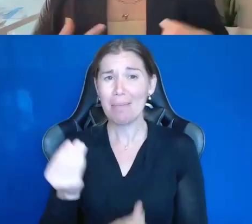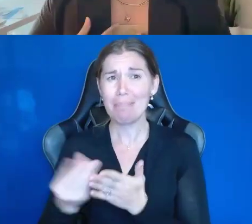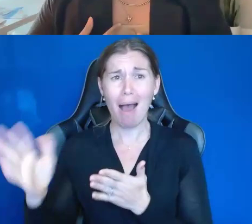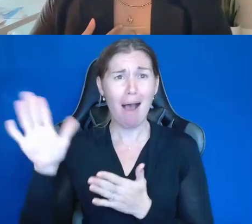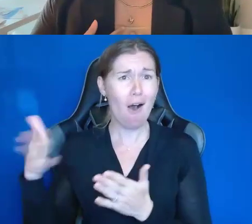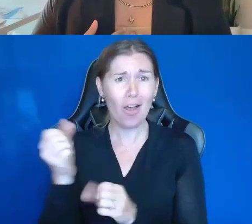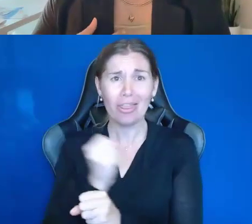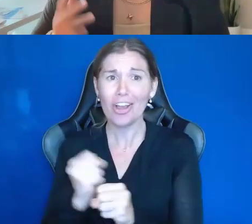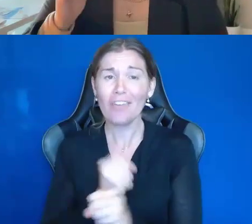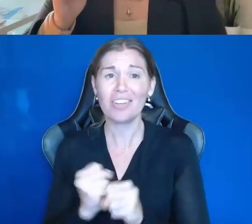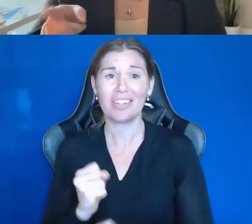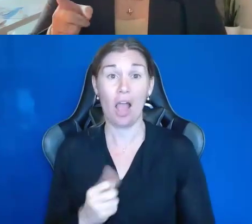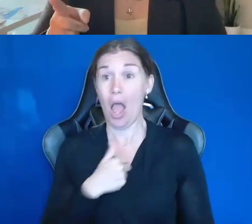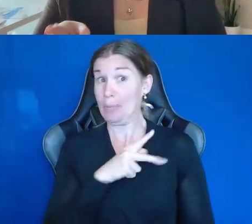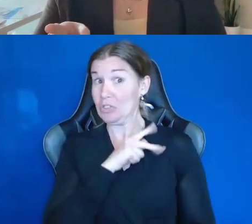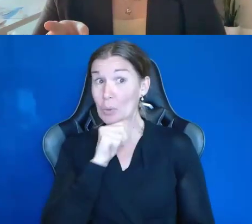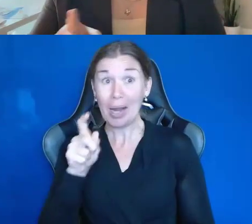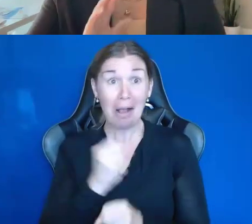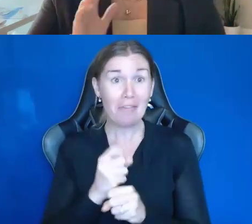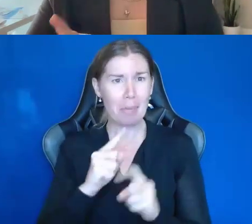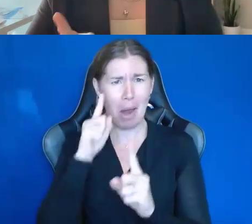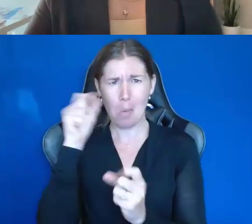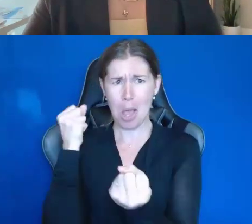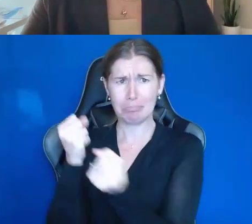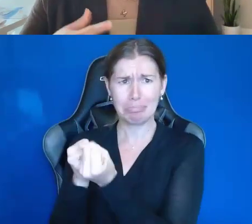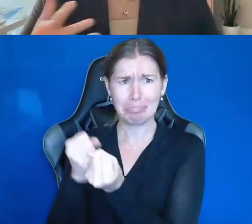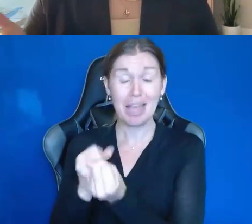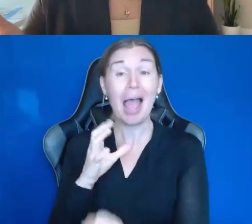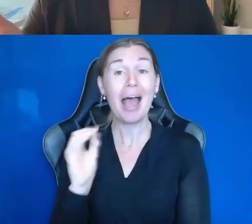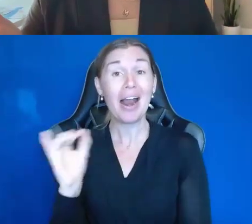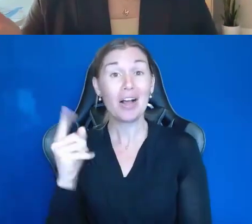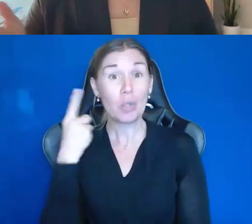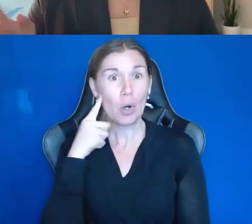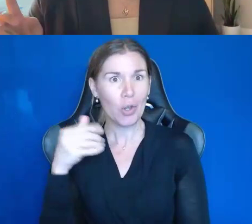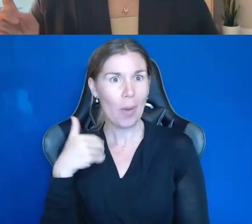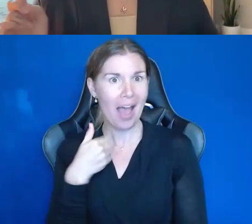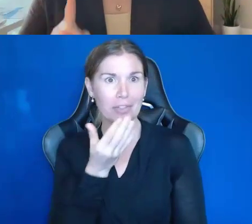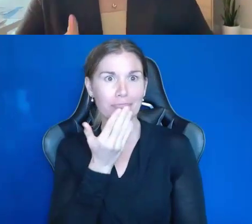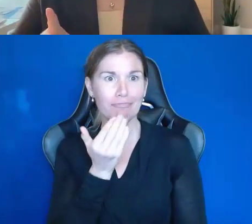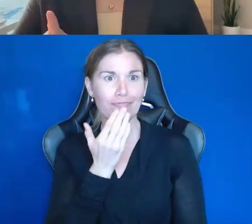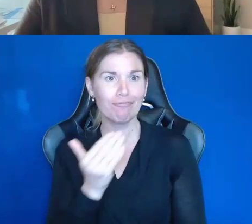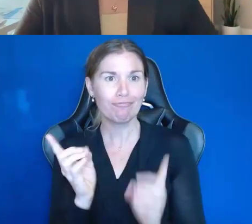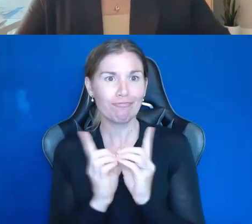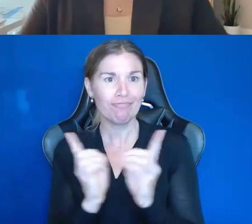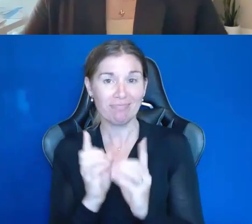I personally don't need the coffee, but I will support it, and I hear you also have pastries. So, I will do that.